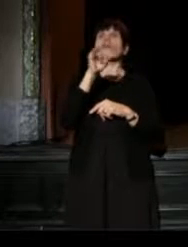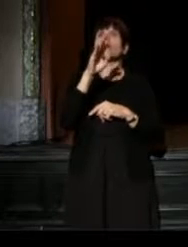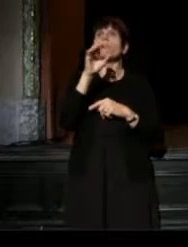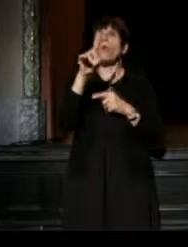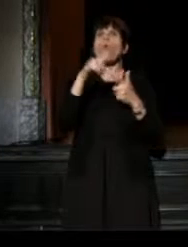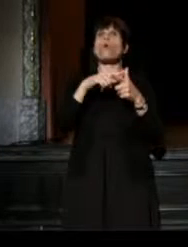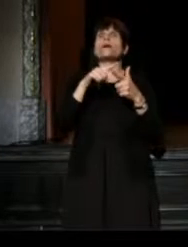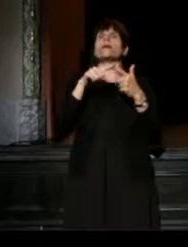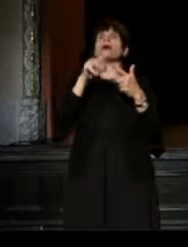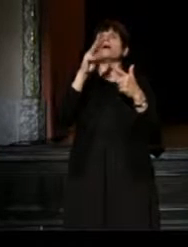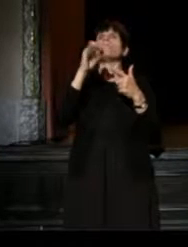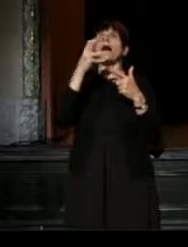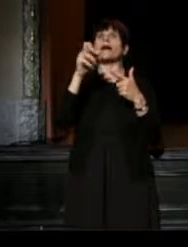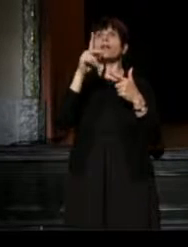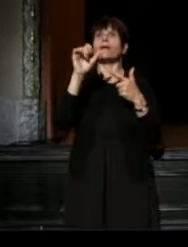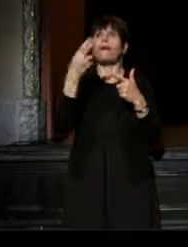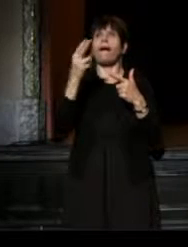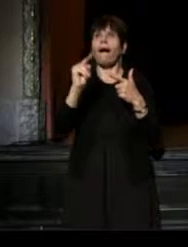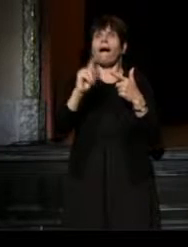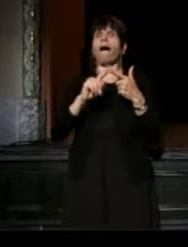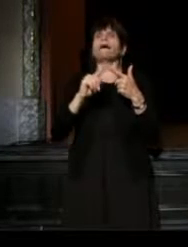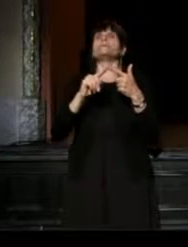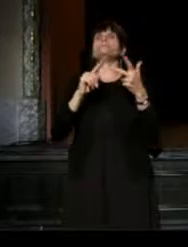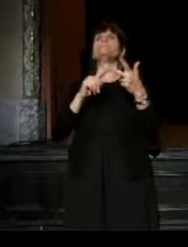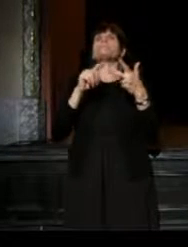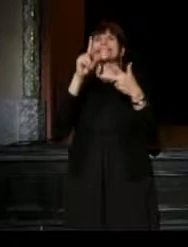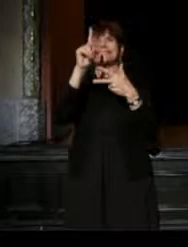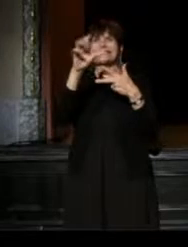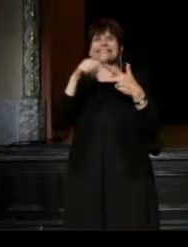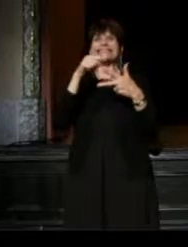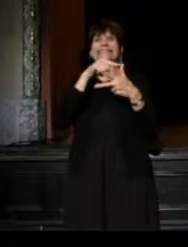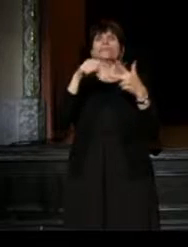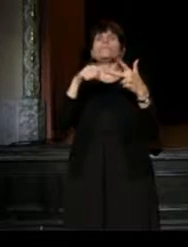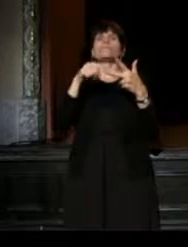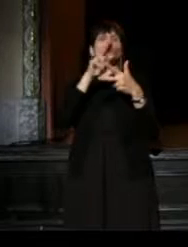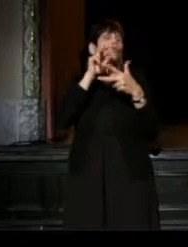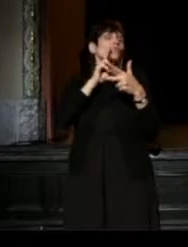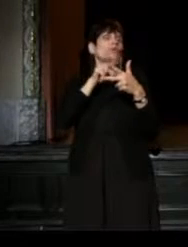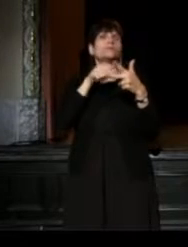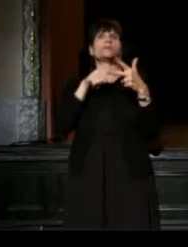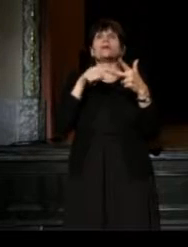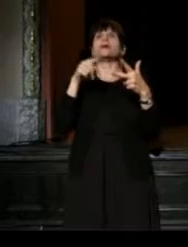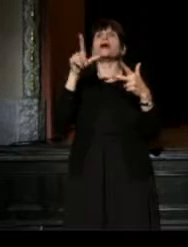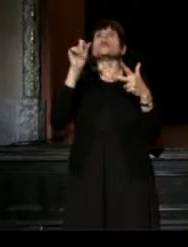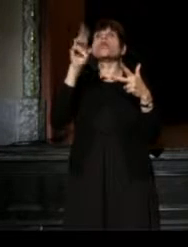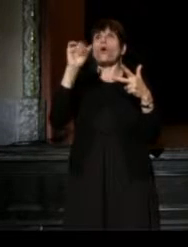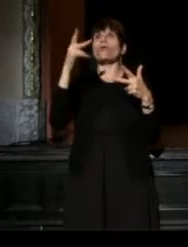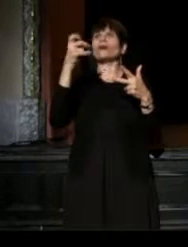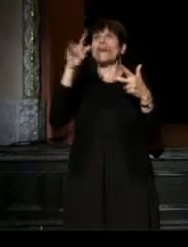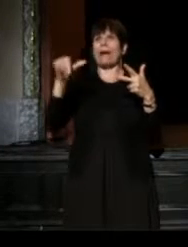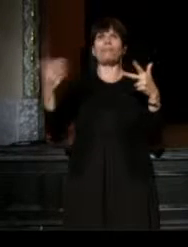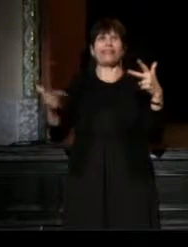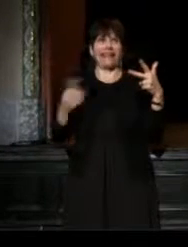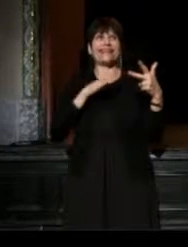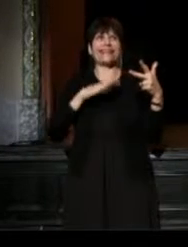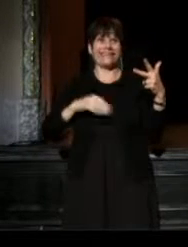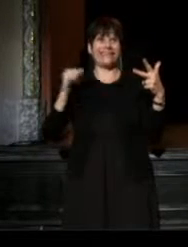Michael Kahn, from The Shakespeare Theater Company in DC, hometown hero, Laura Kepley, from The Cleveland Playhouse,